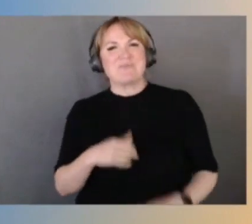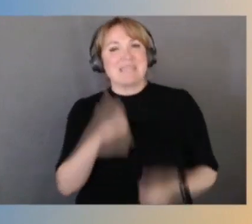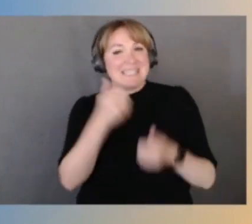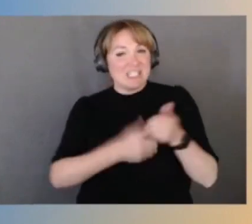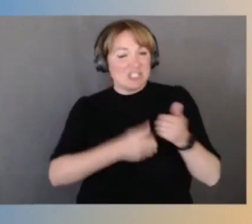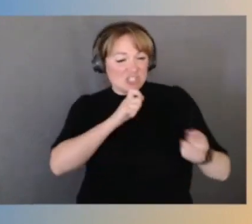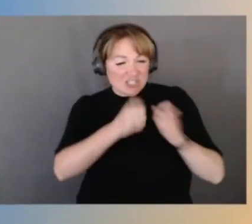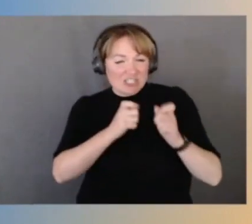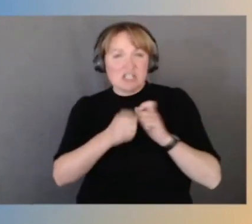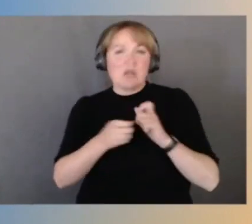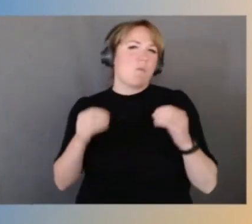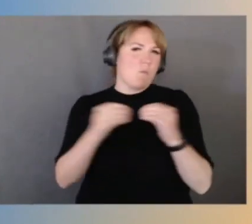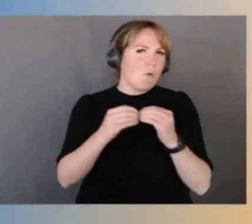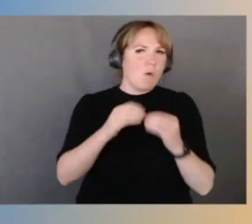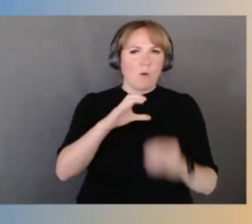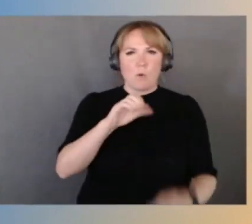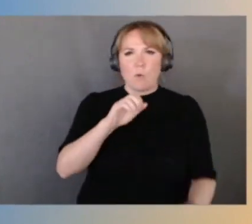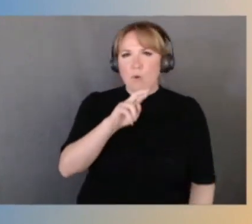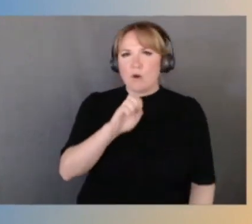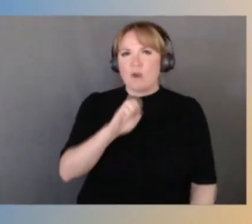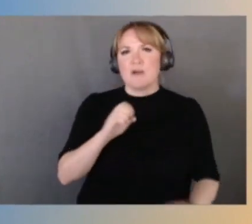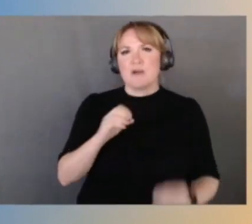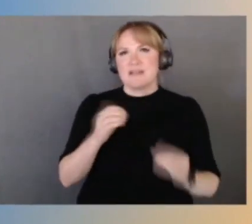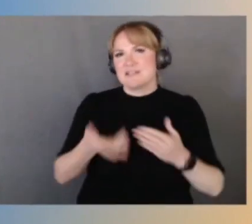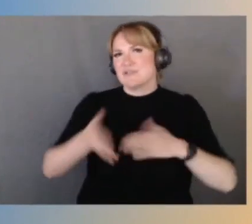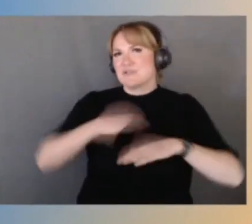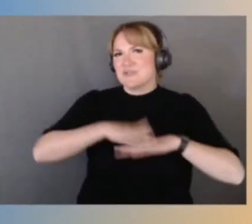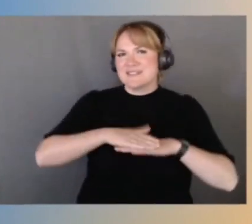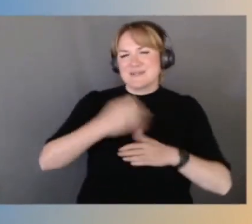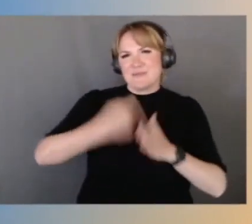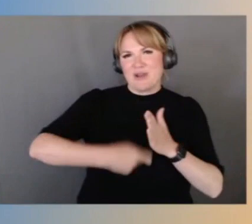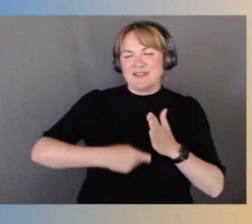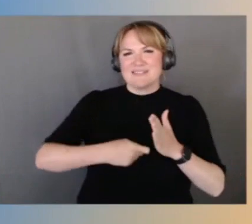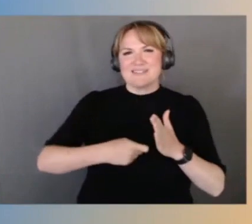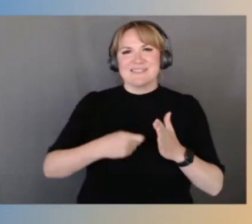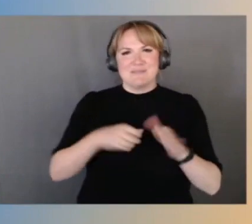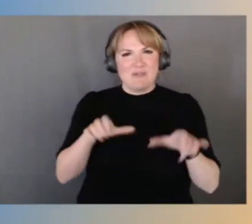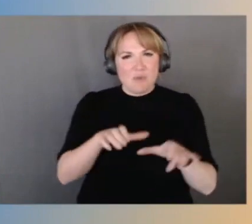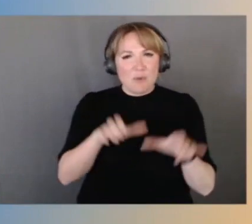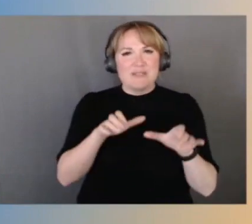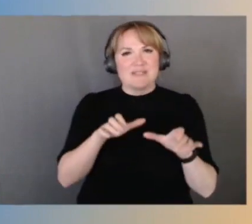and increased price performance and able to take on even more workload.